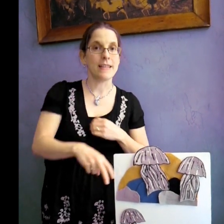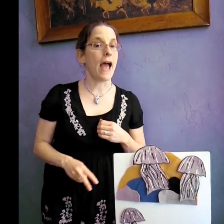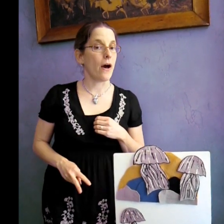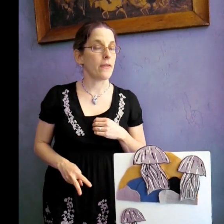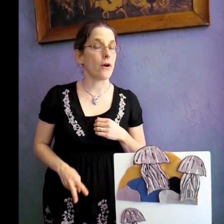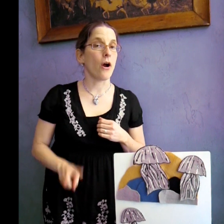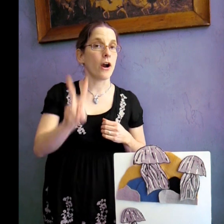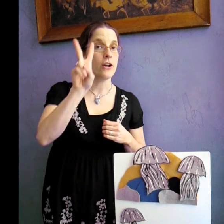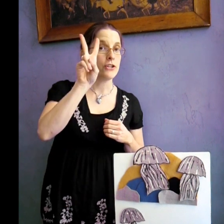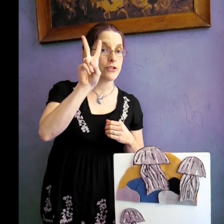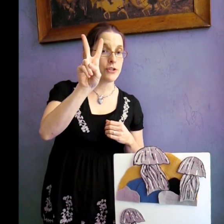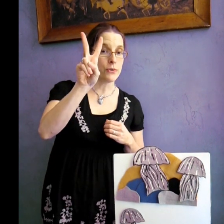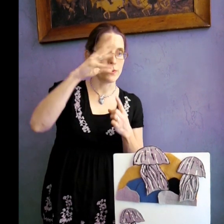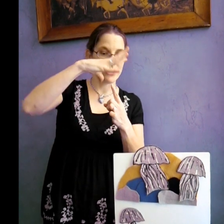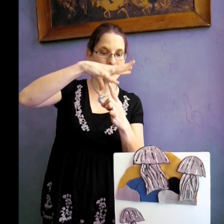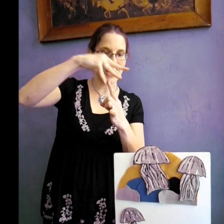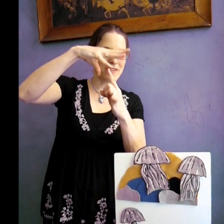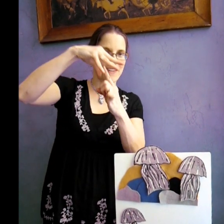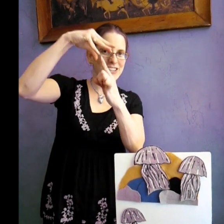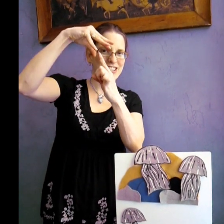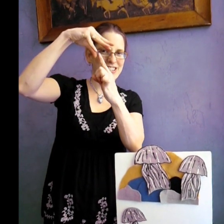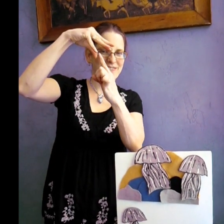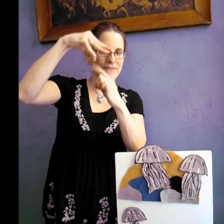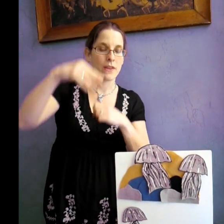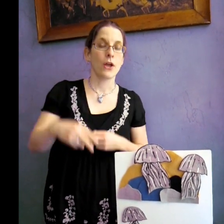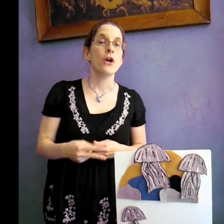Now there are TWO JELLYFISH!